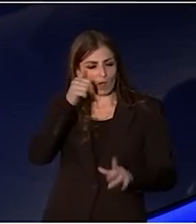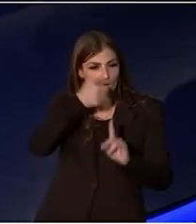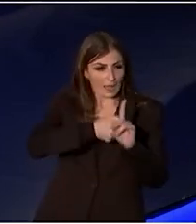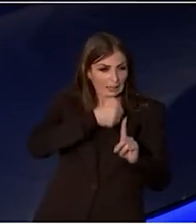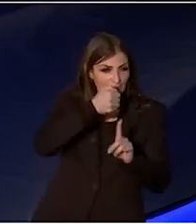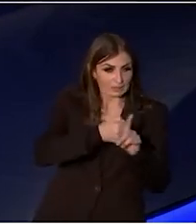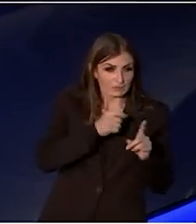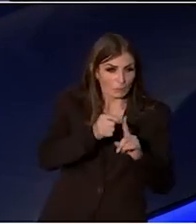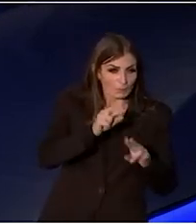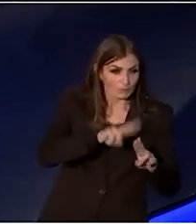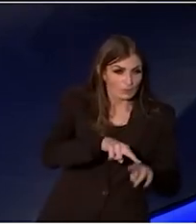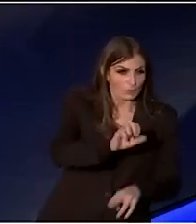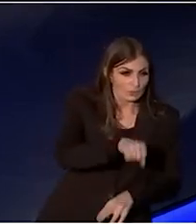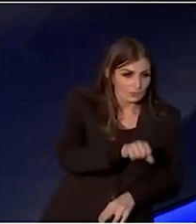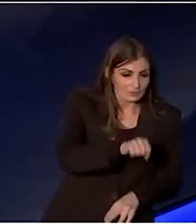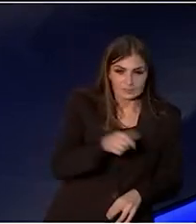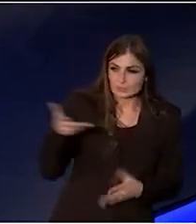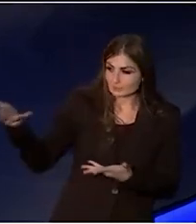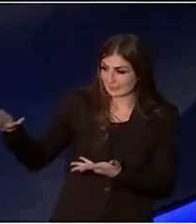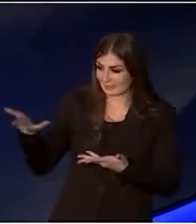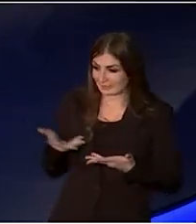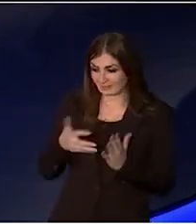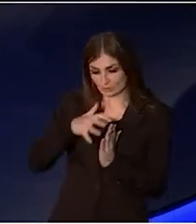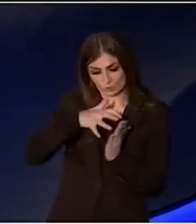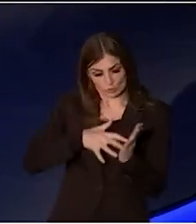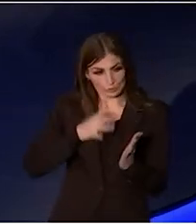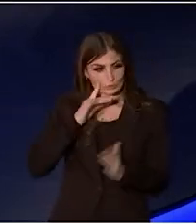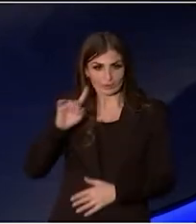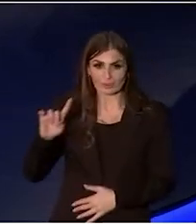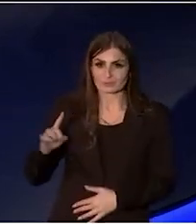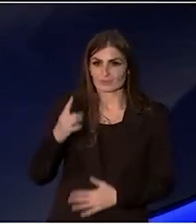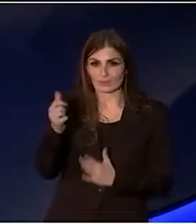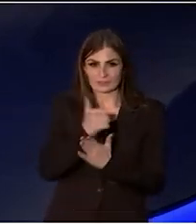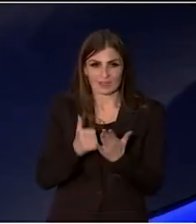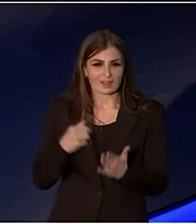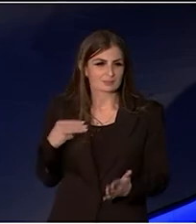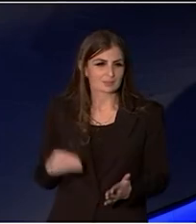I used to get handed notes when I was first arts Minister ten years ago,